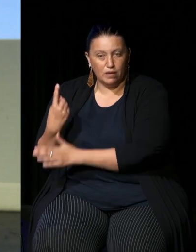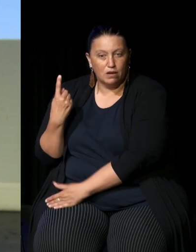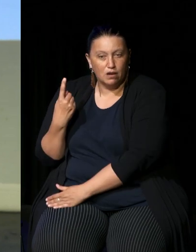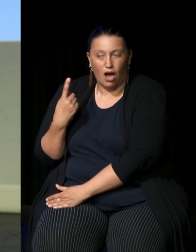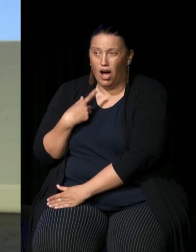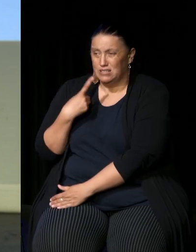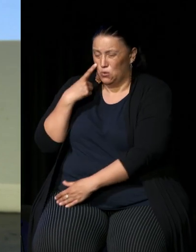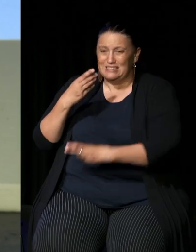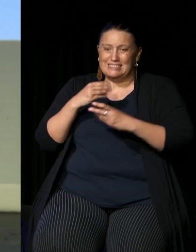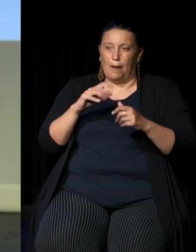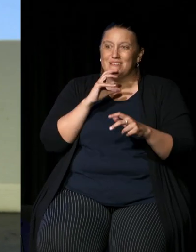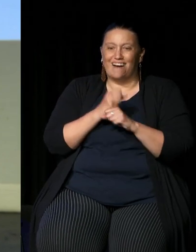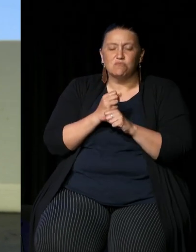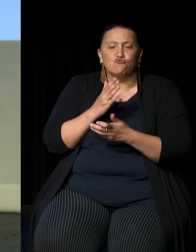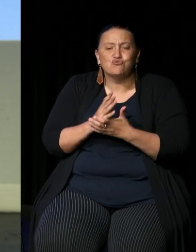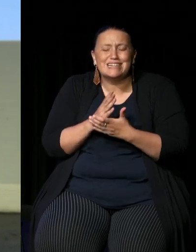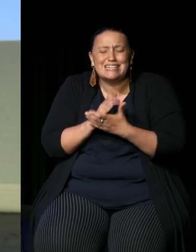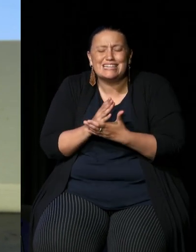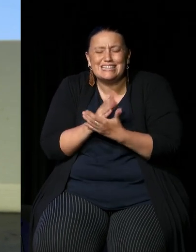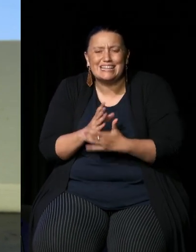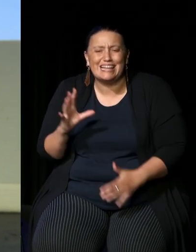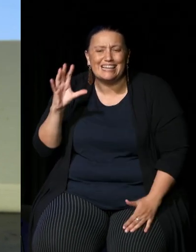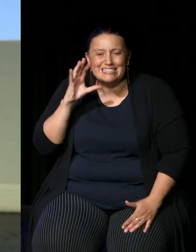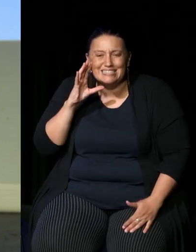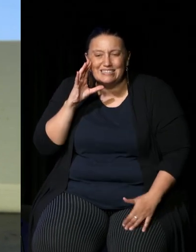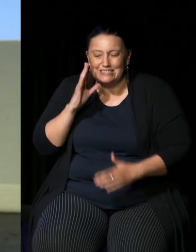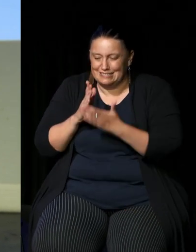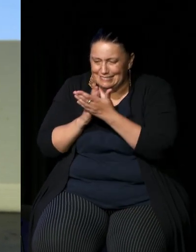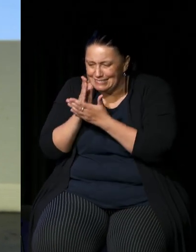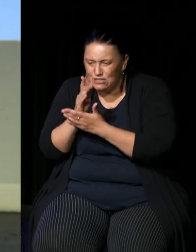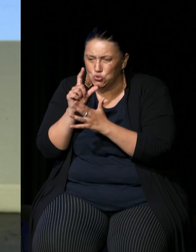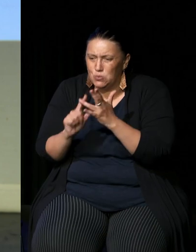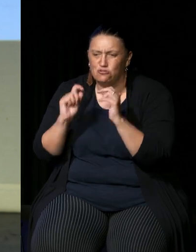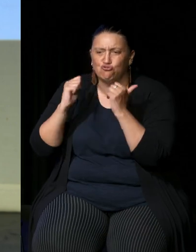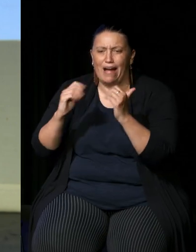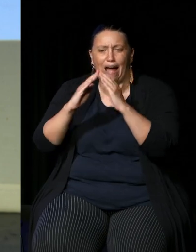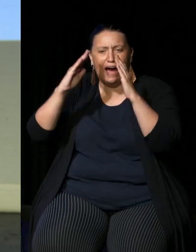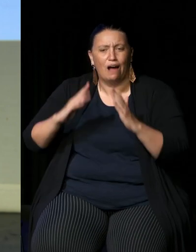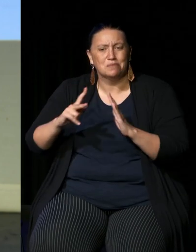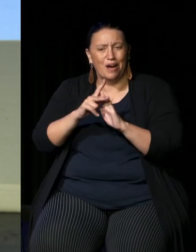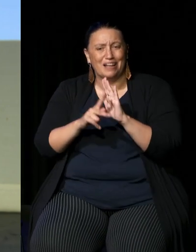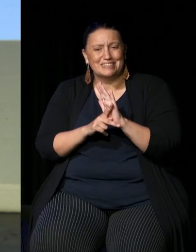governments really listened and sat on the pathway of doing great housing policy and then people got